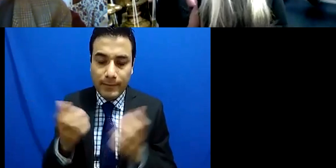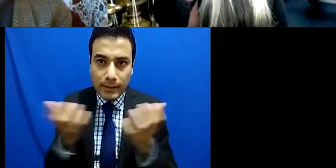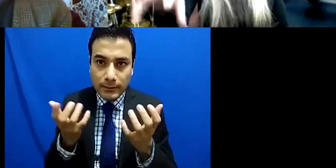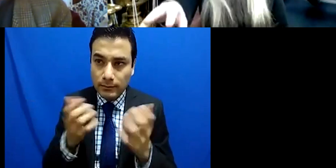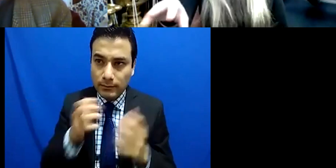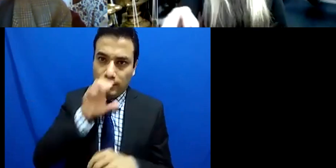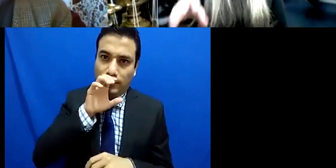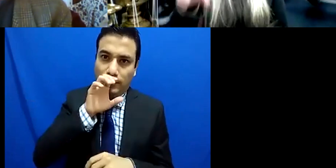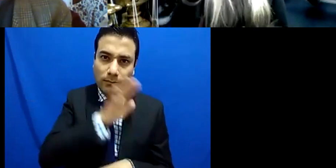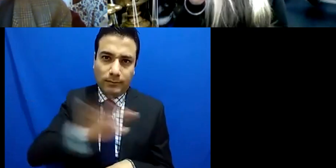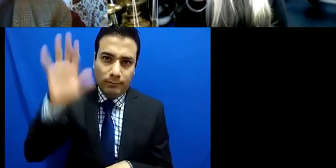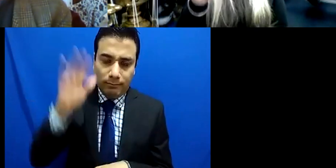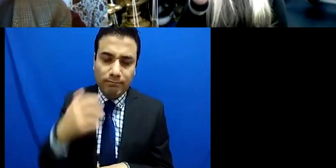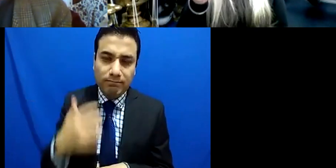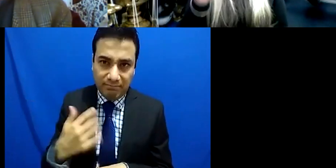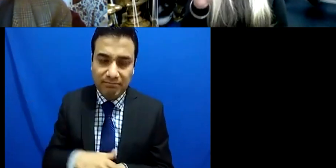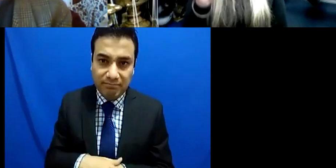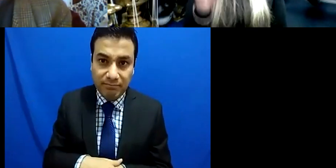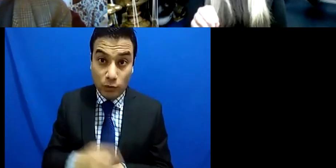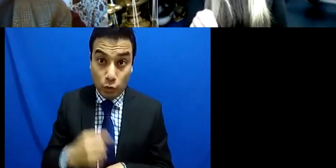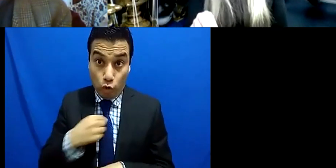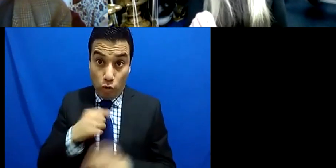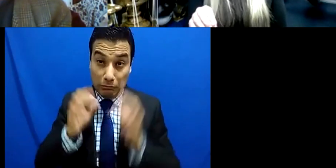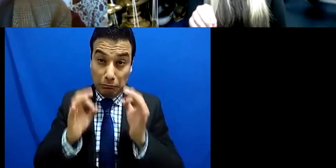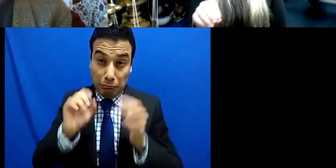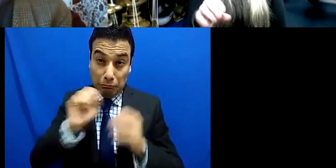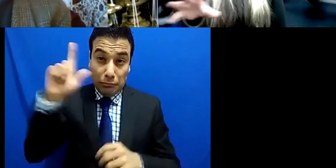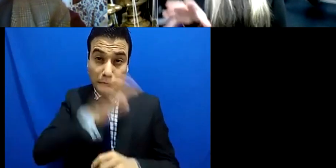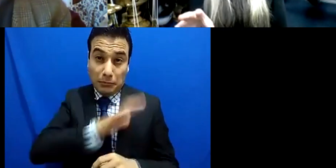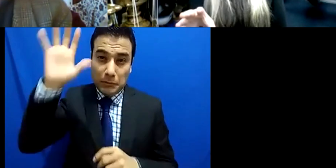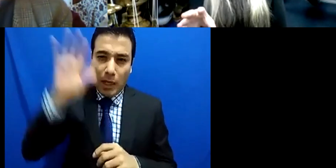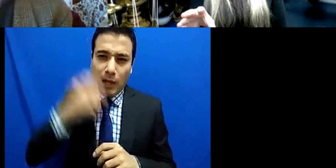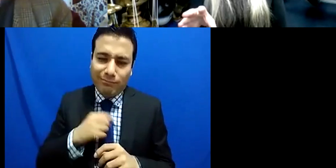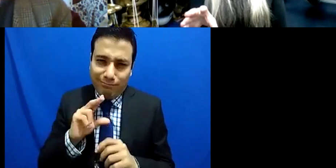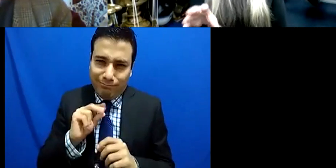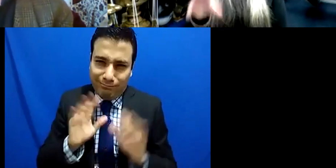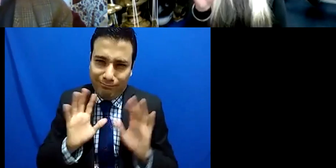I'm saying that, you know you you've got to be very careful when you're dealing with this situation so,